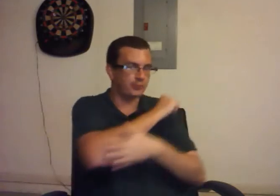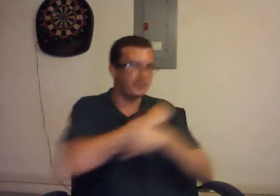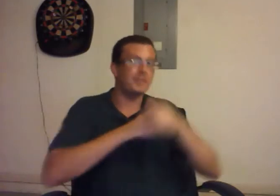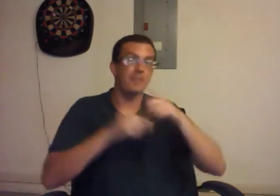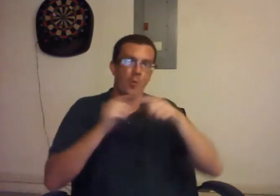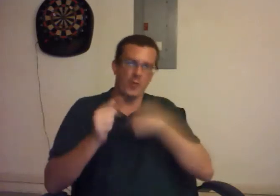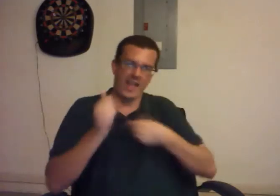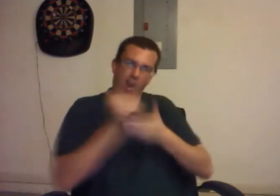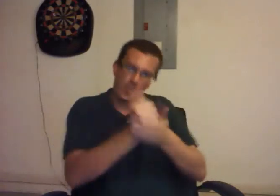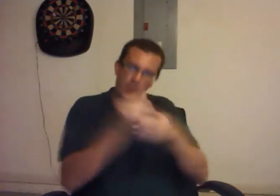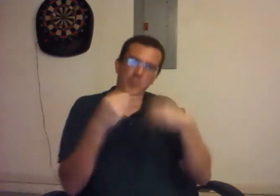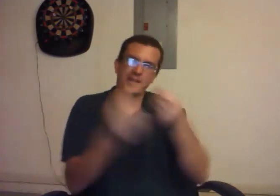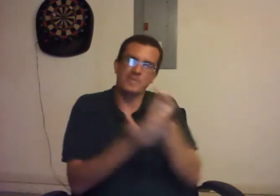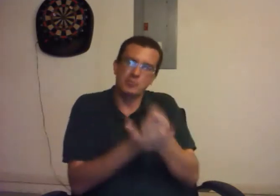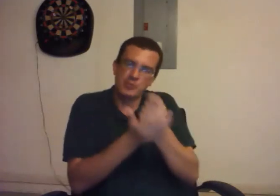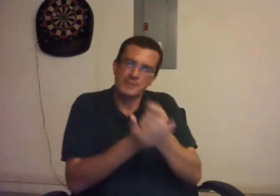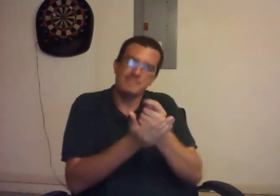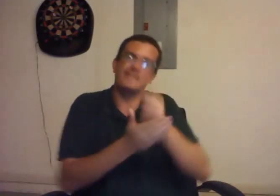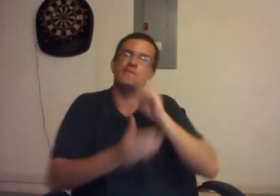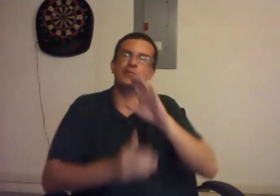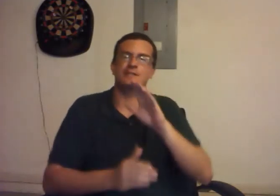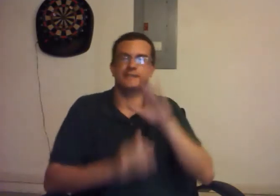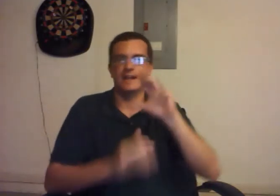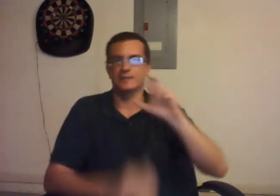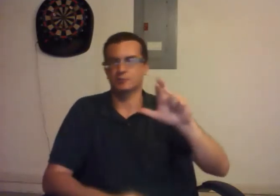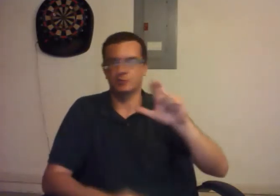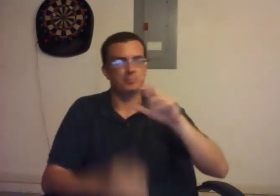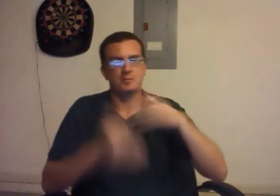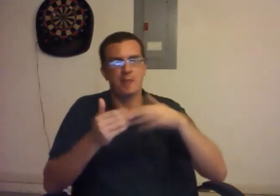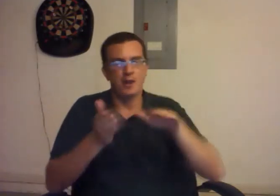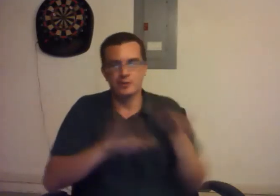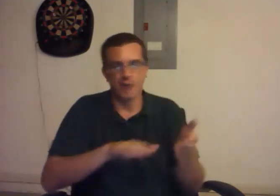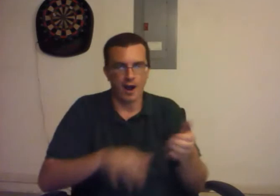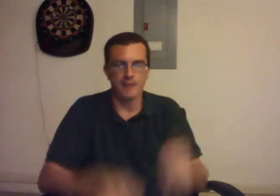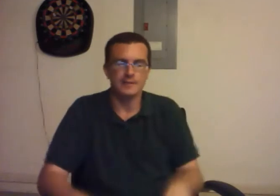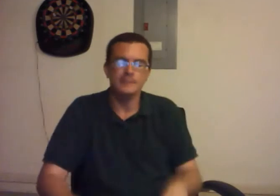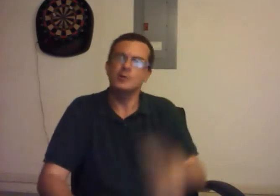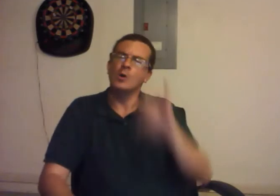but we gave him treatments for his cancer, but he died anyway.